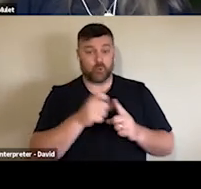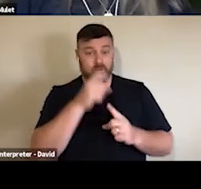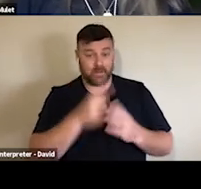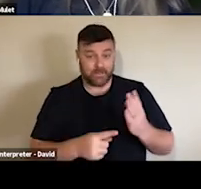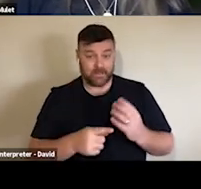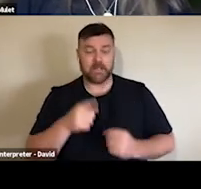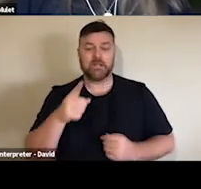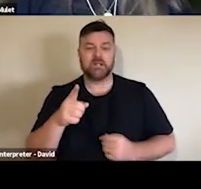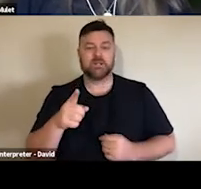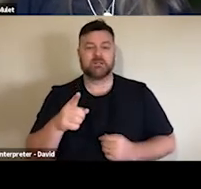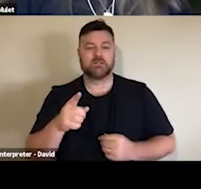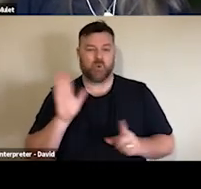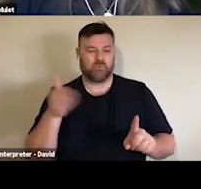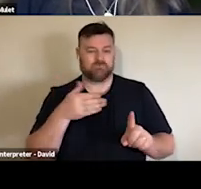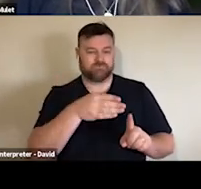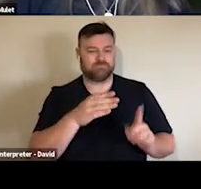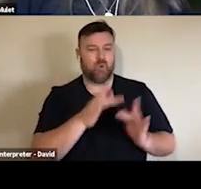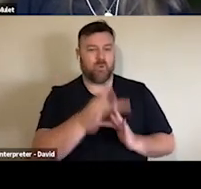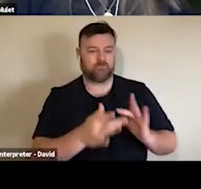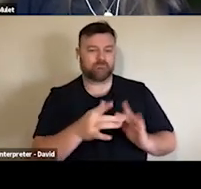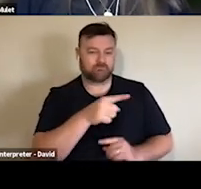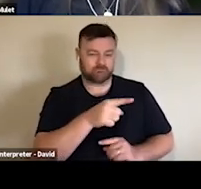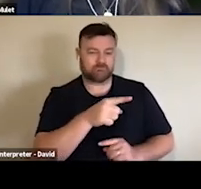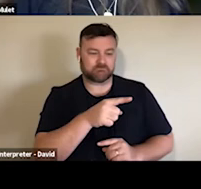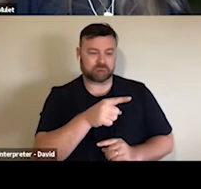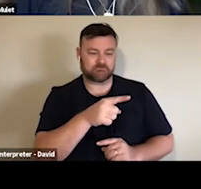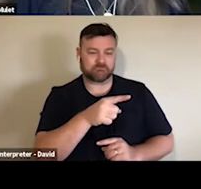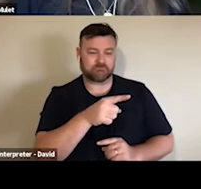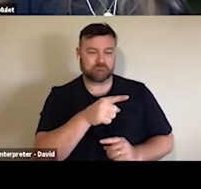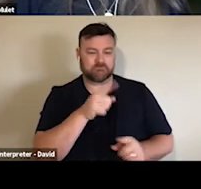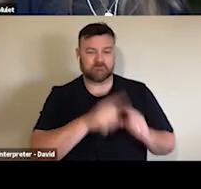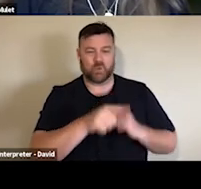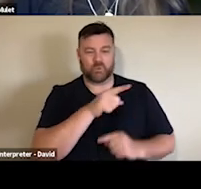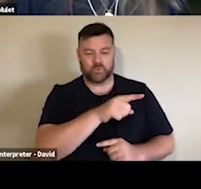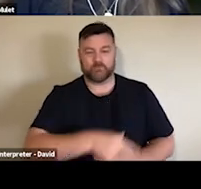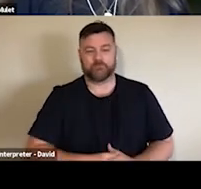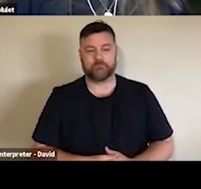what is and isn't working for other people and organisations. Yes, thank you.